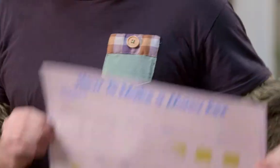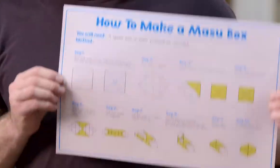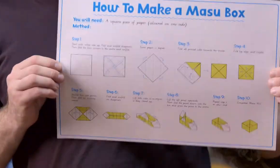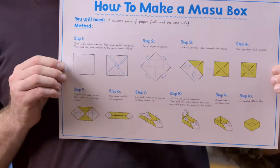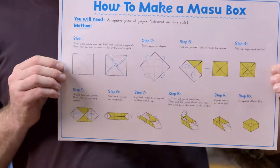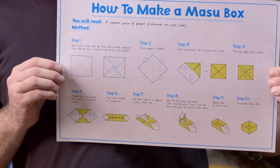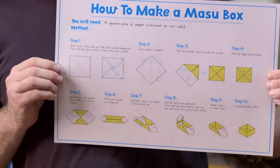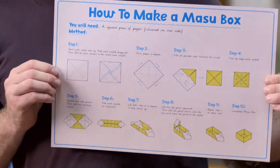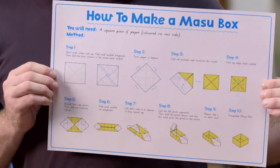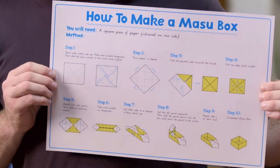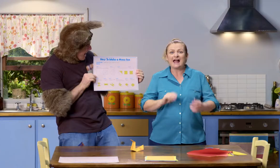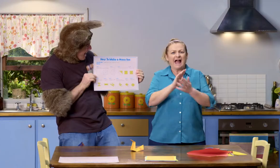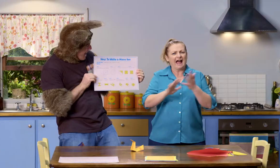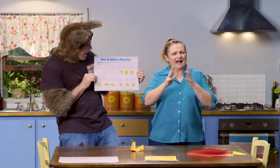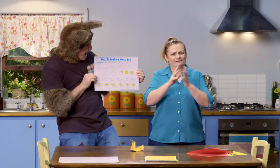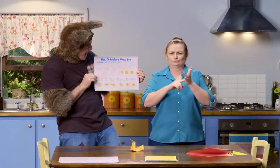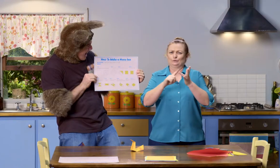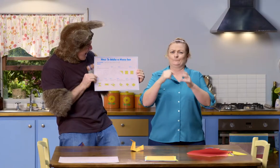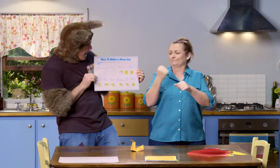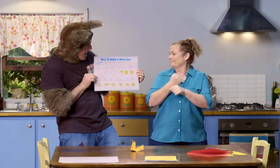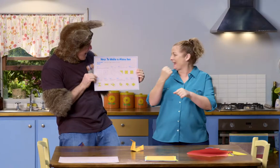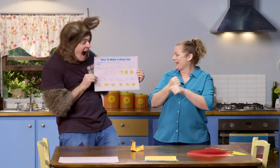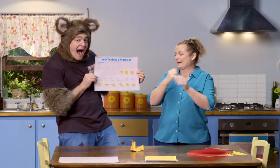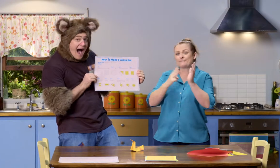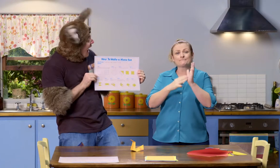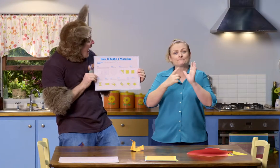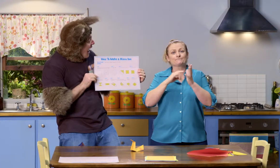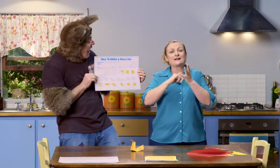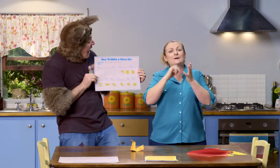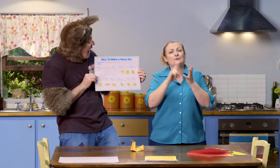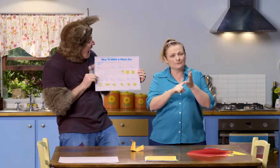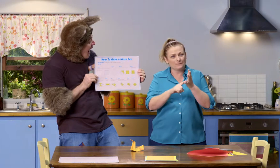Ha! This is how to make a Masu box.